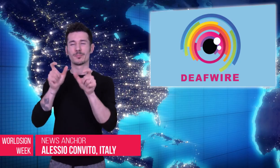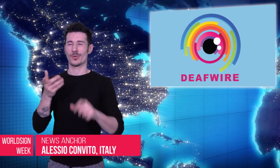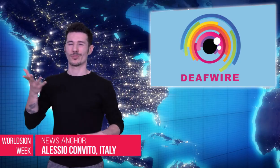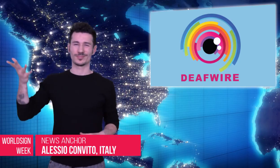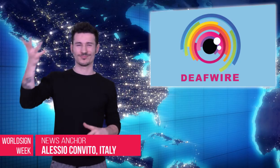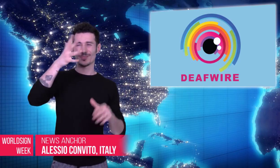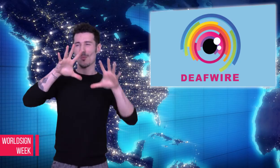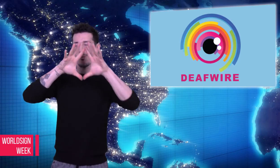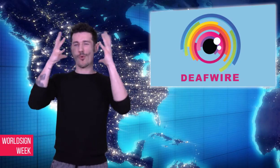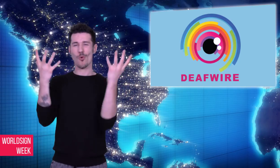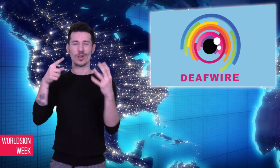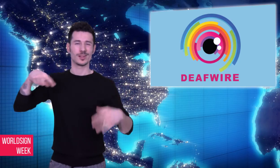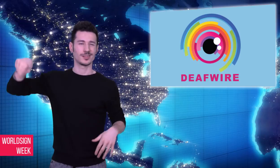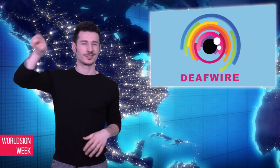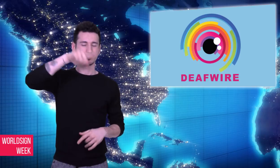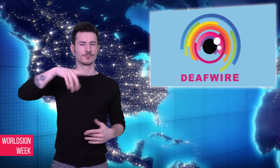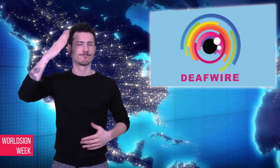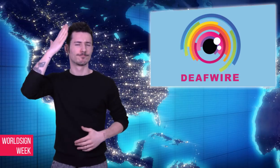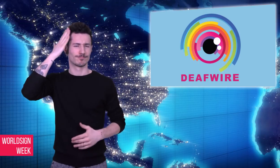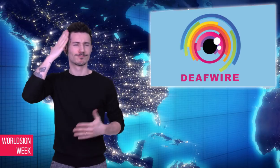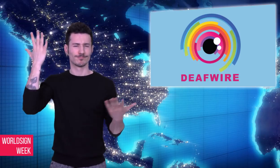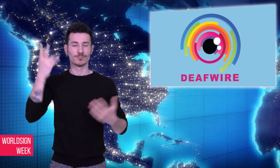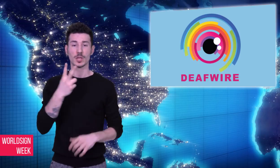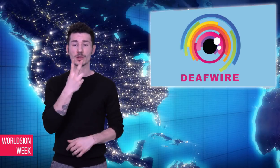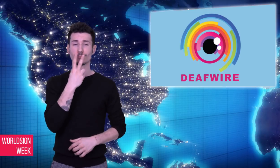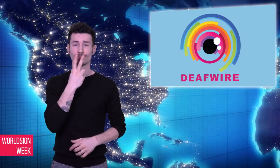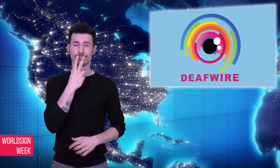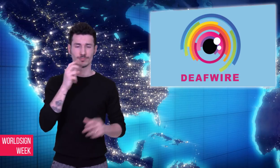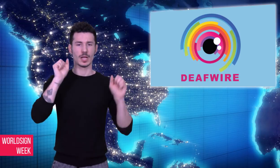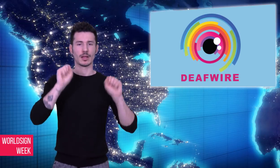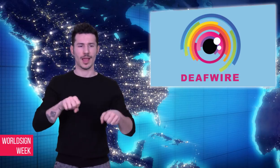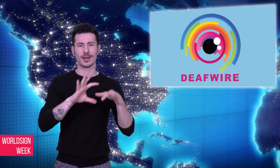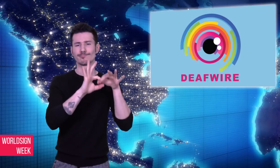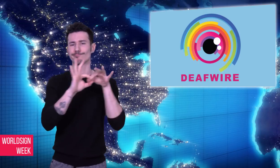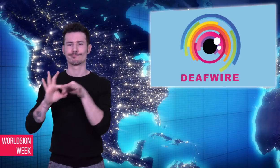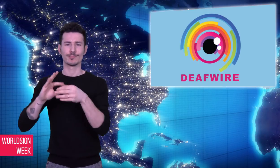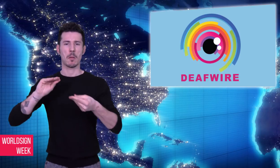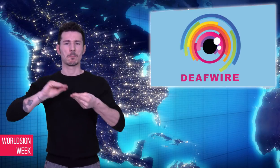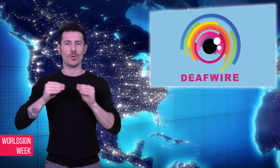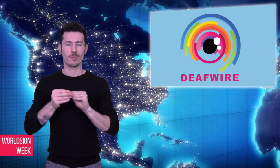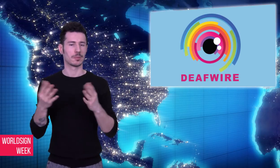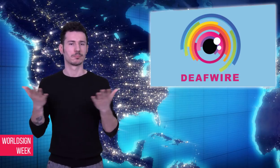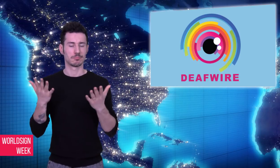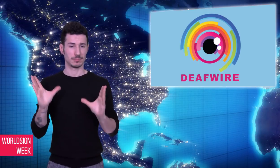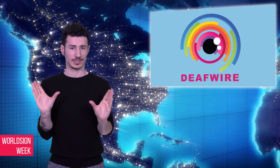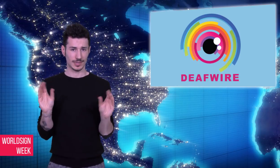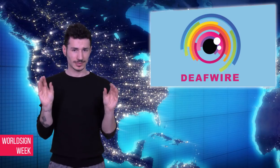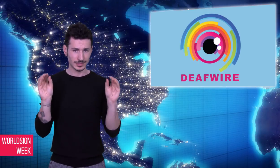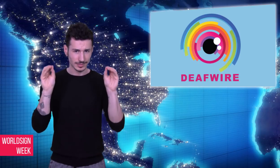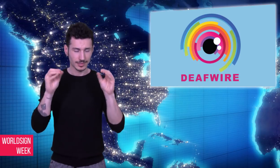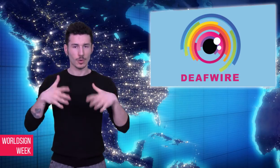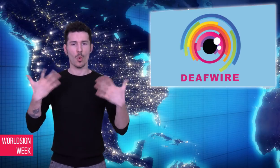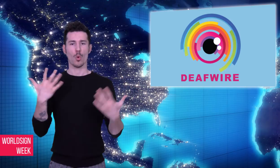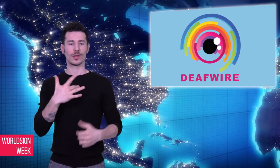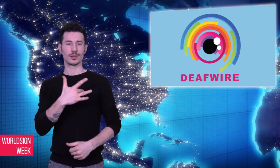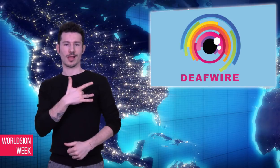People are aware that smoking could lead to cancer and heart or lung